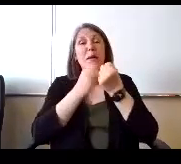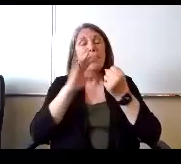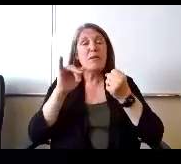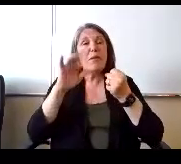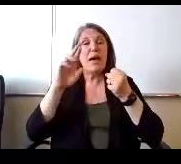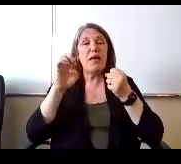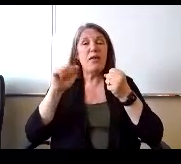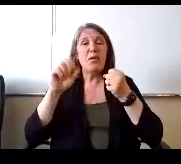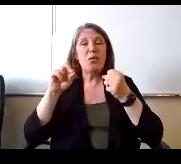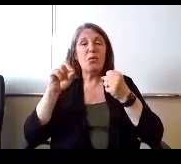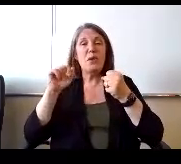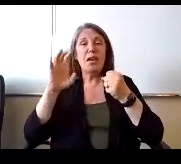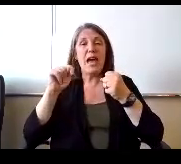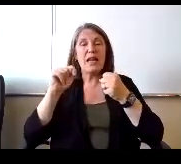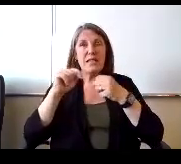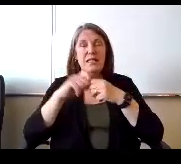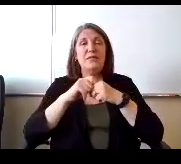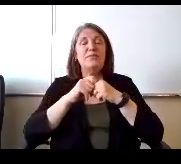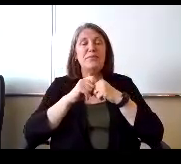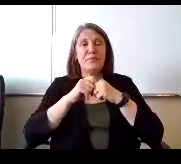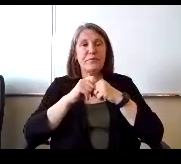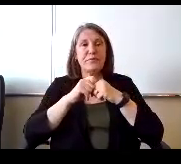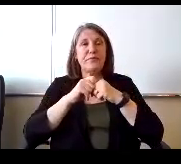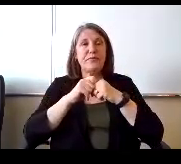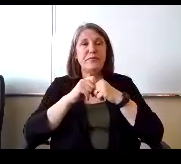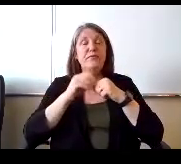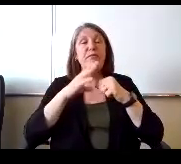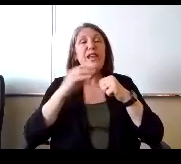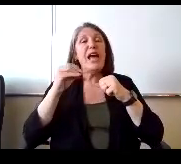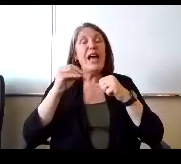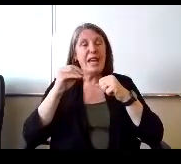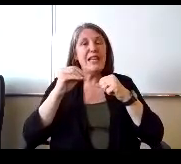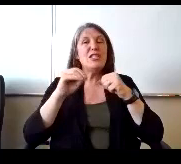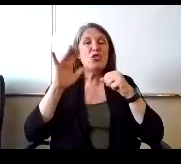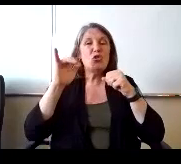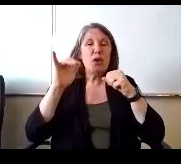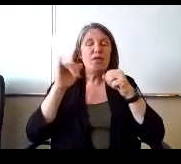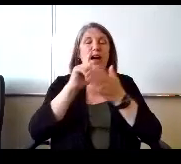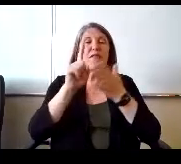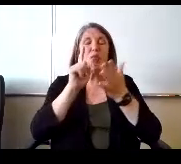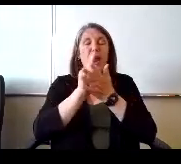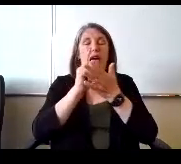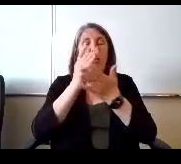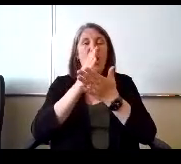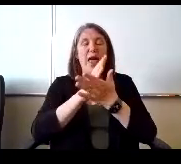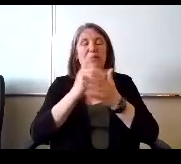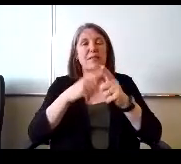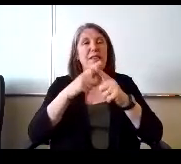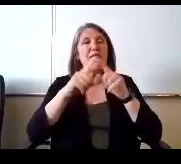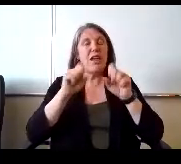It's chunked into 25 one hour lessons and then you can extend beyond that. So our students that are not reading